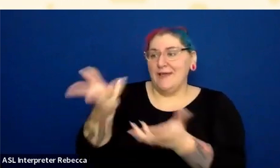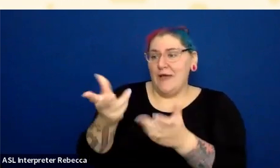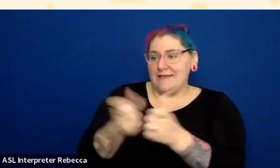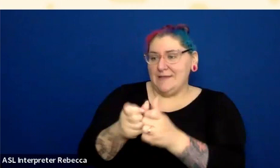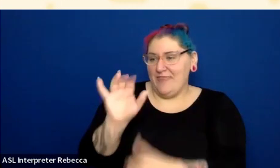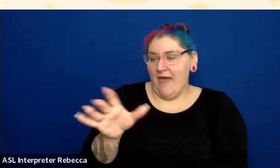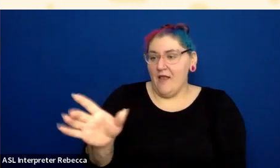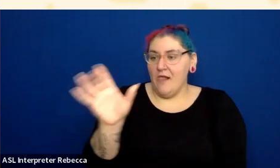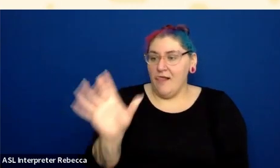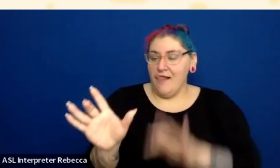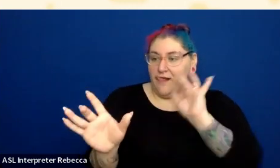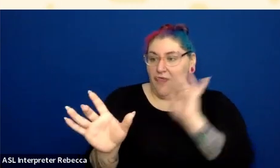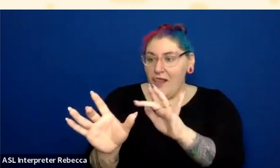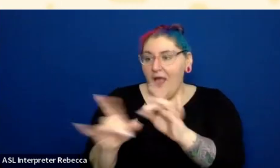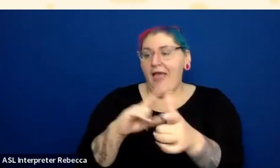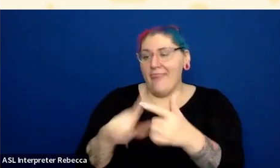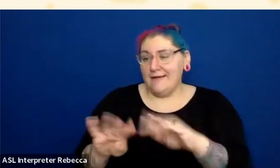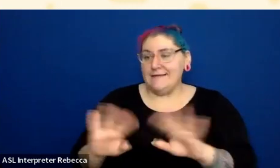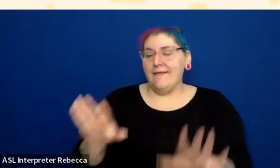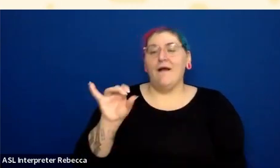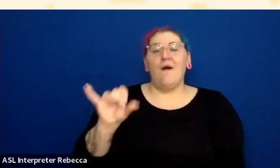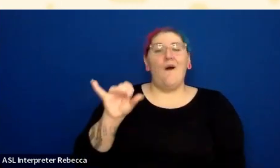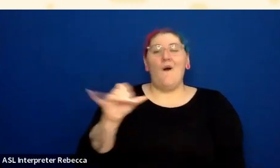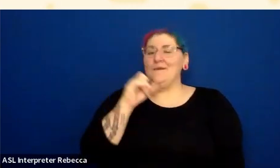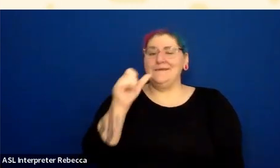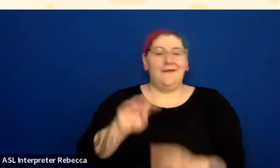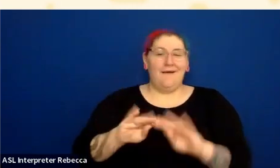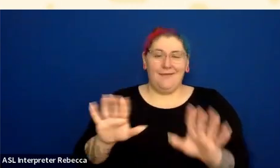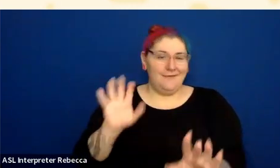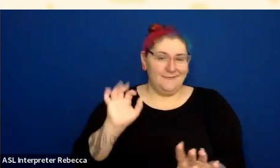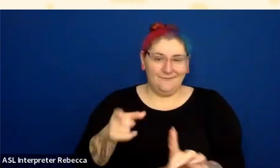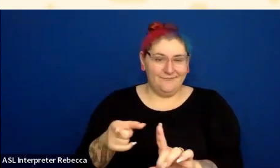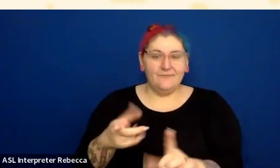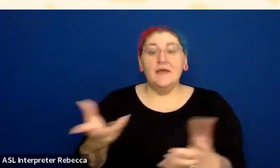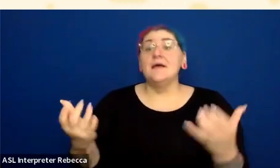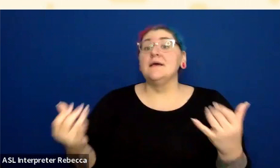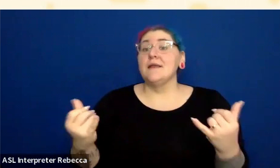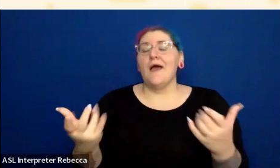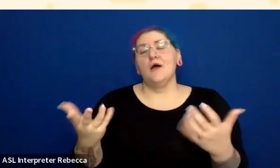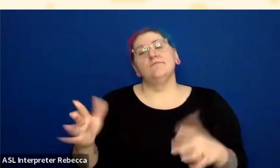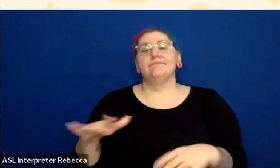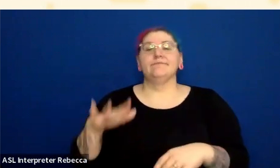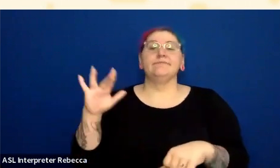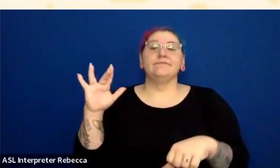So if I have this custom checkbox and I hover over it, and so it changes from gray to blue... Or if I have a link,